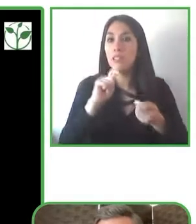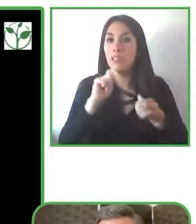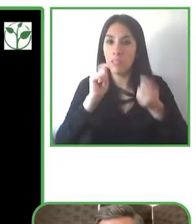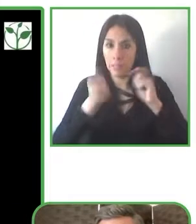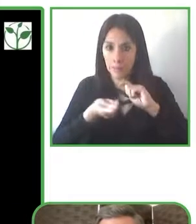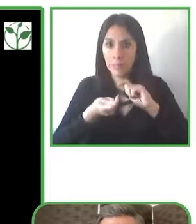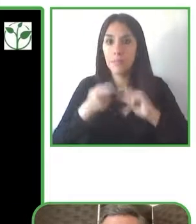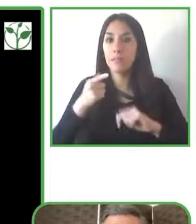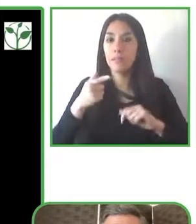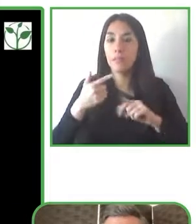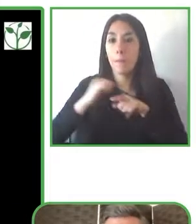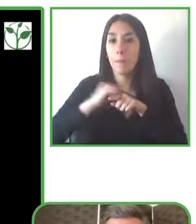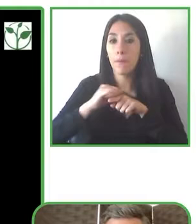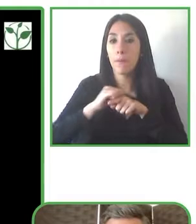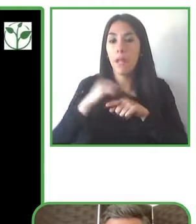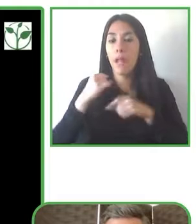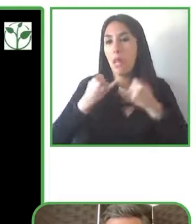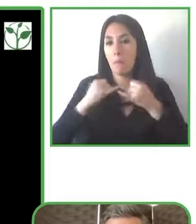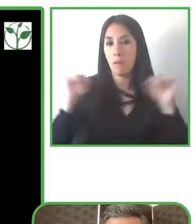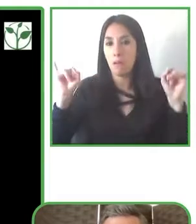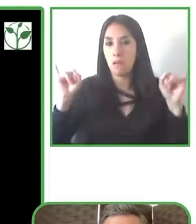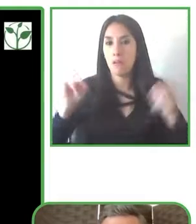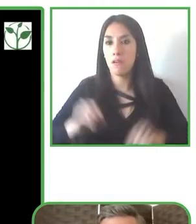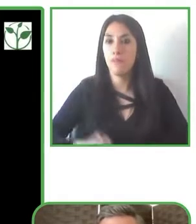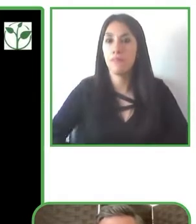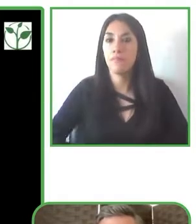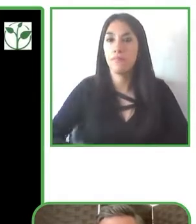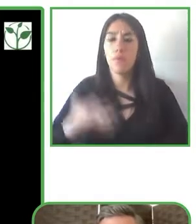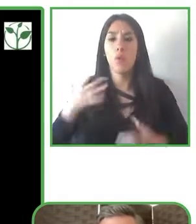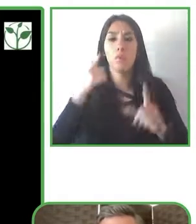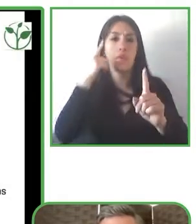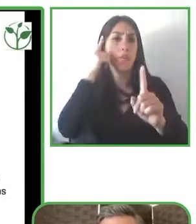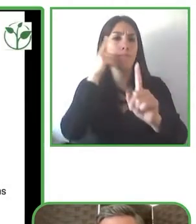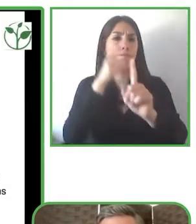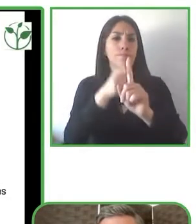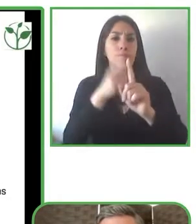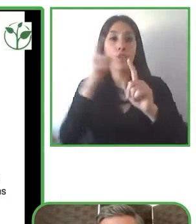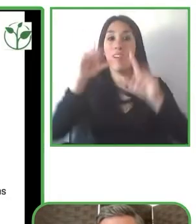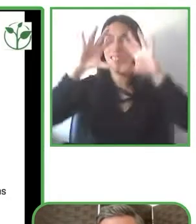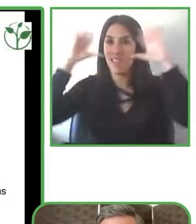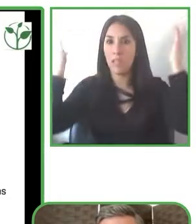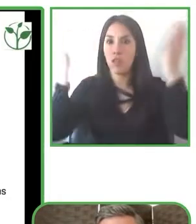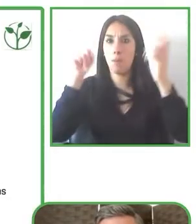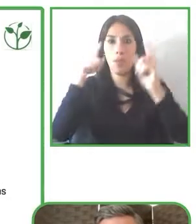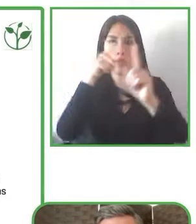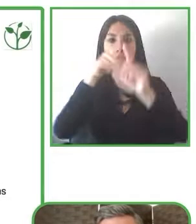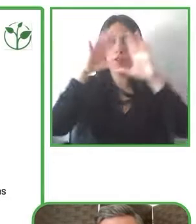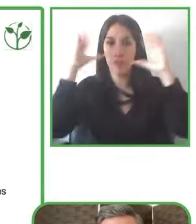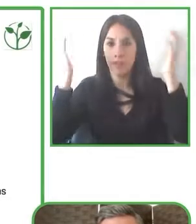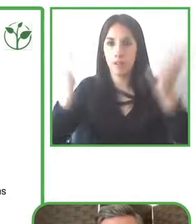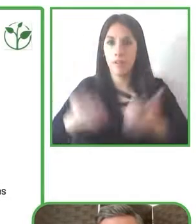other things cultural experiences and so.